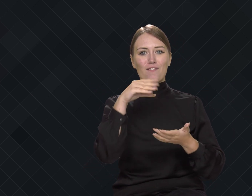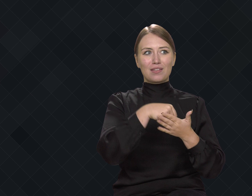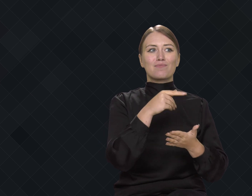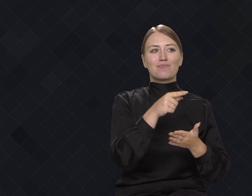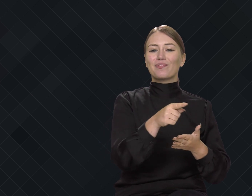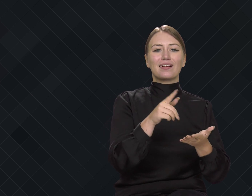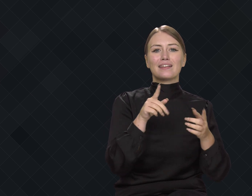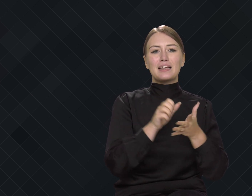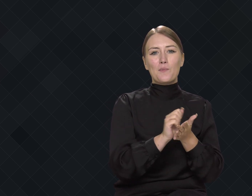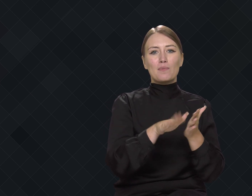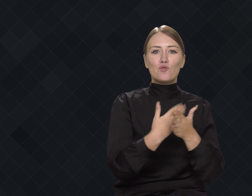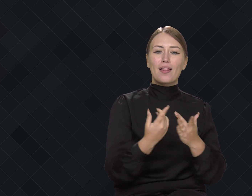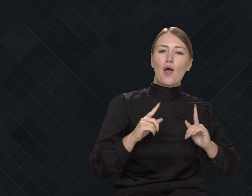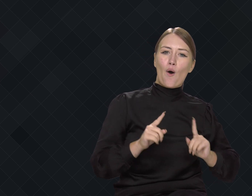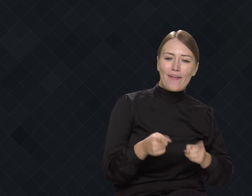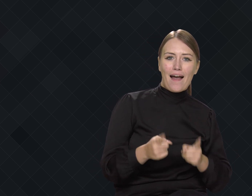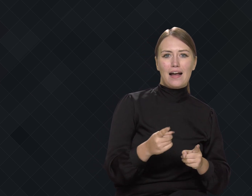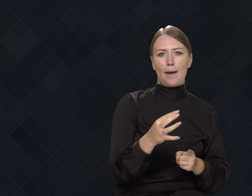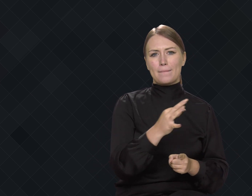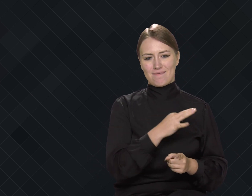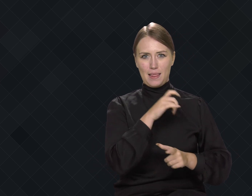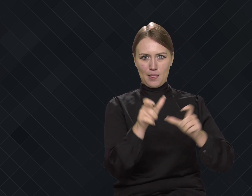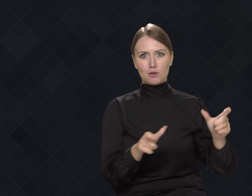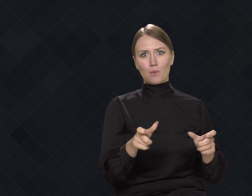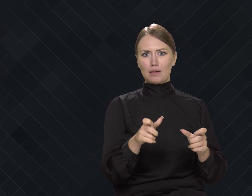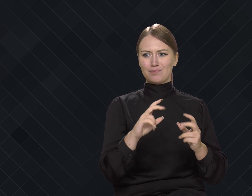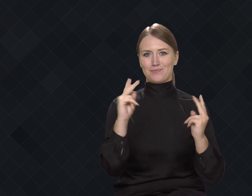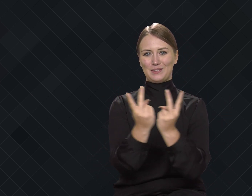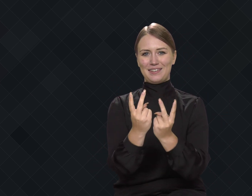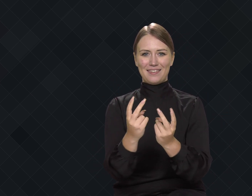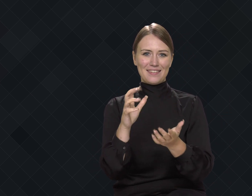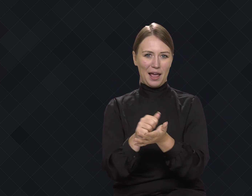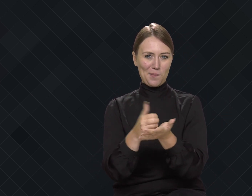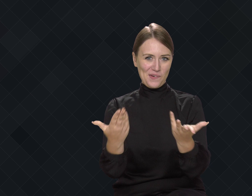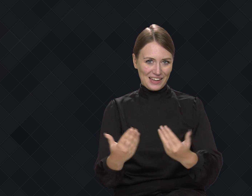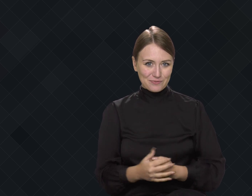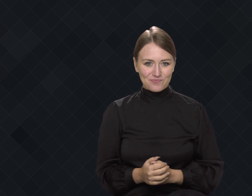Of course, now, in the age of the Internet and cheap video cameras,